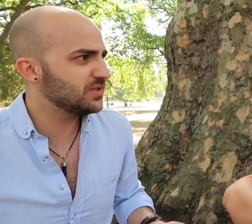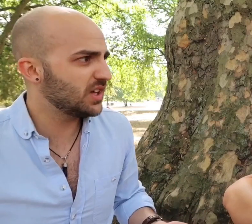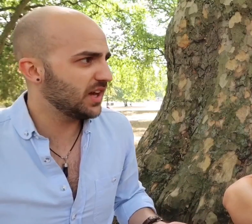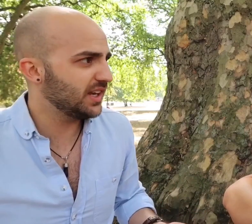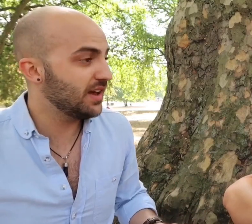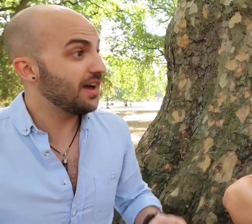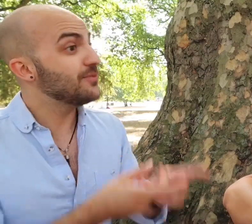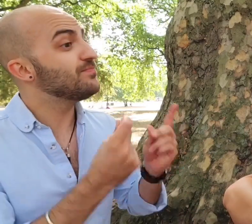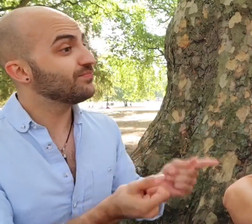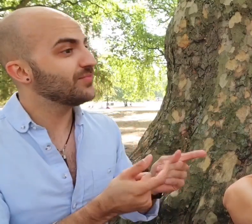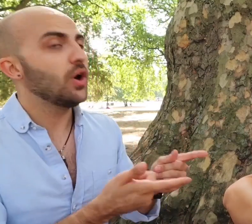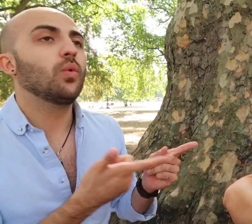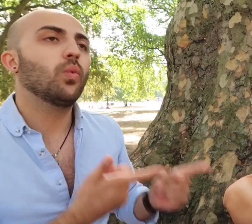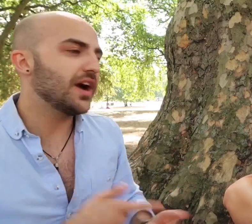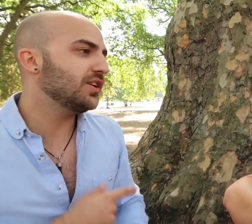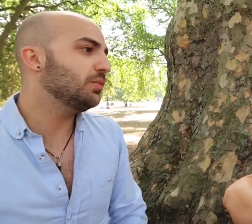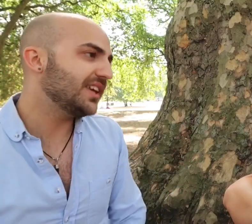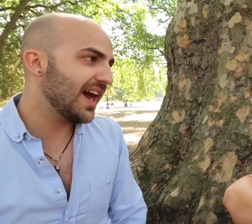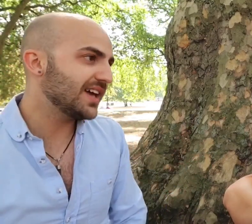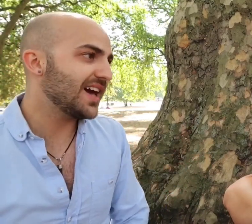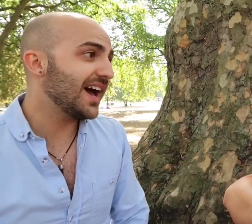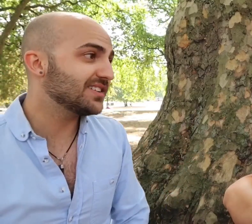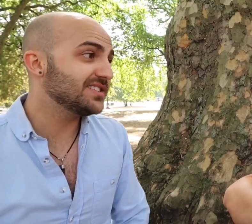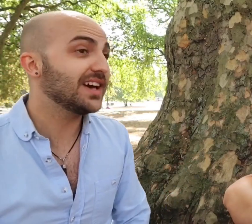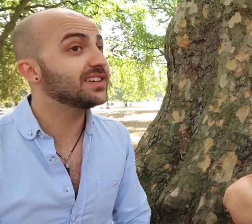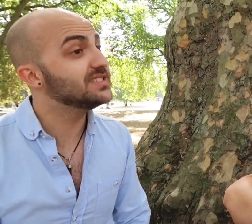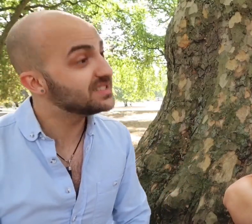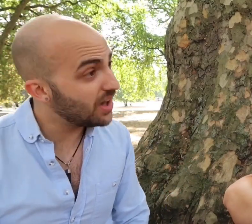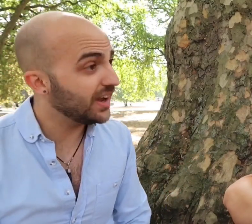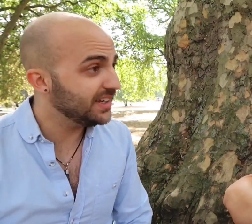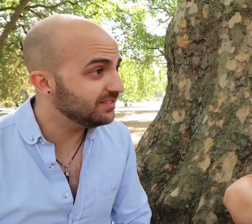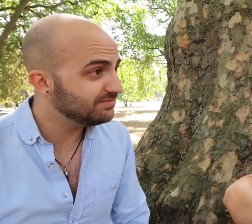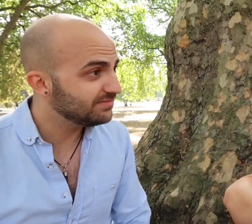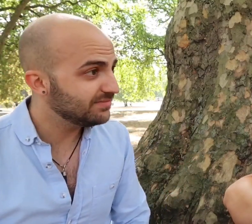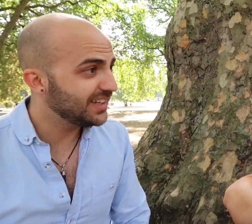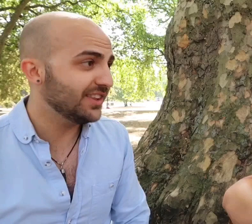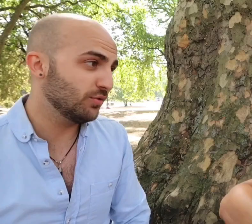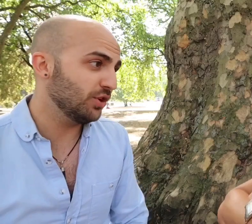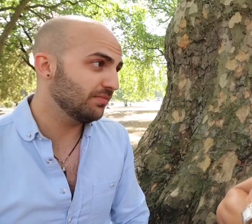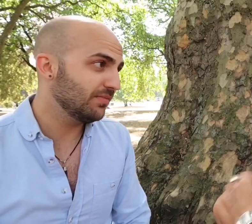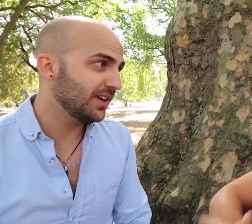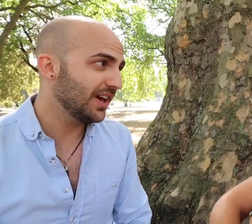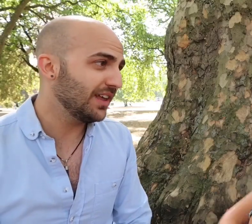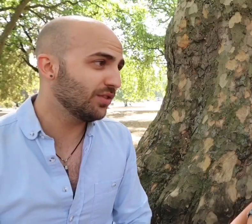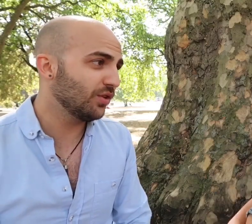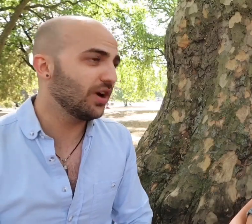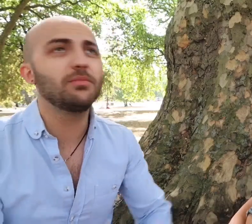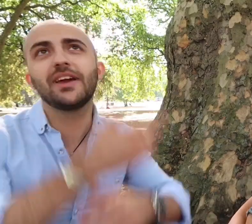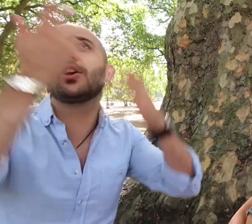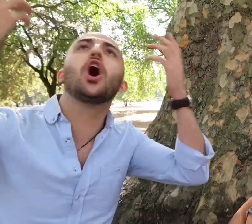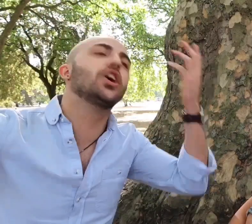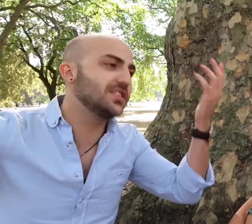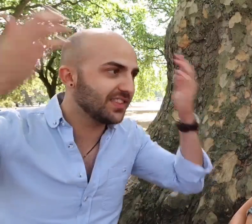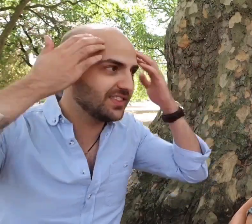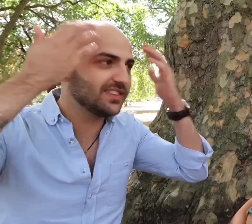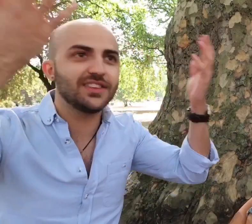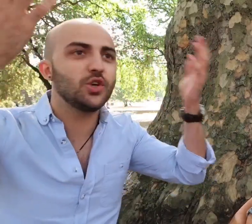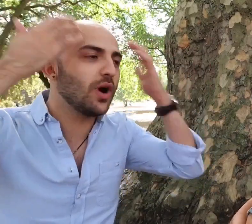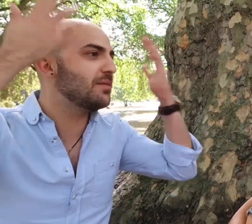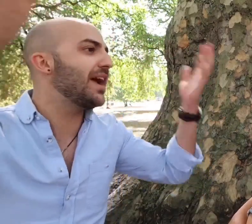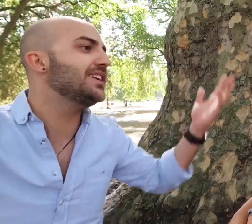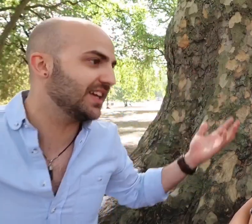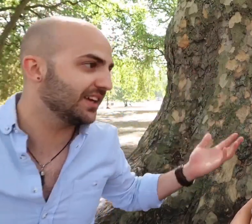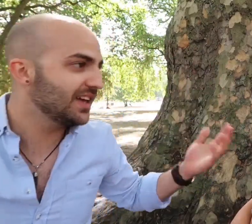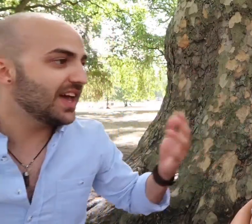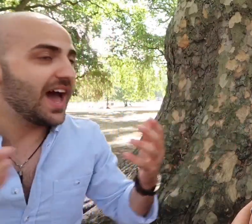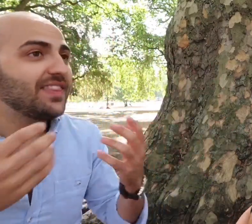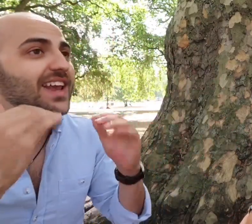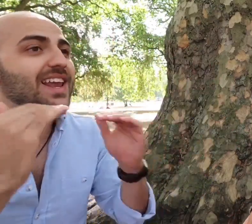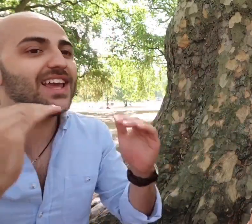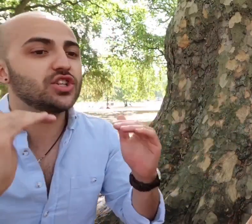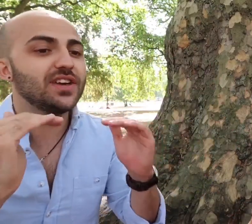sign?" Why don't we get actors that can sign in the room. I thought "oh my god you are amazing" and they literally have